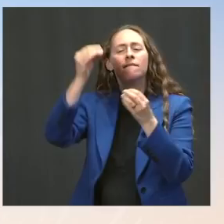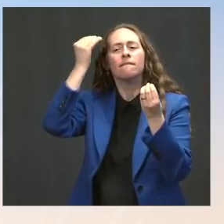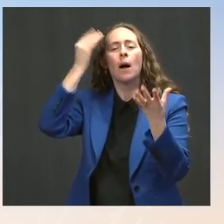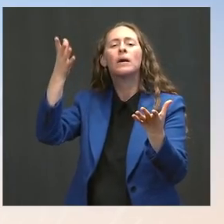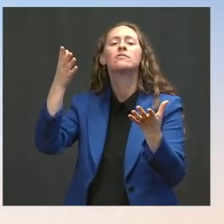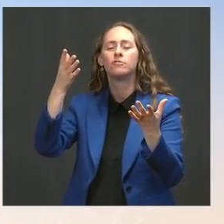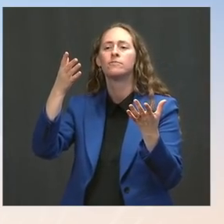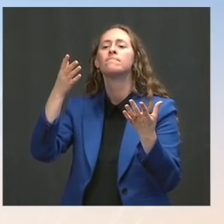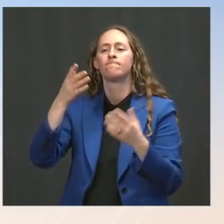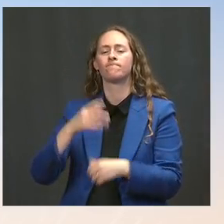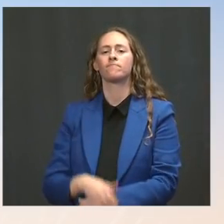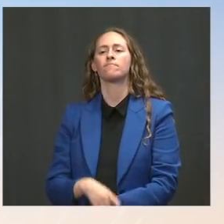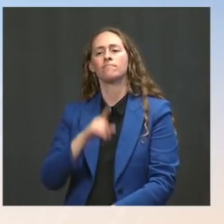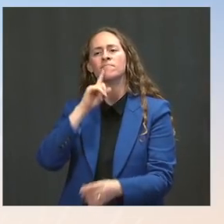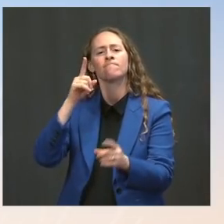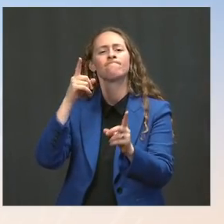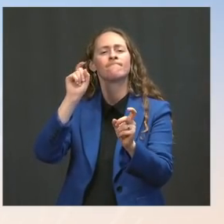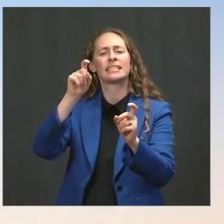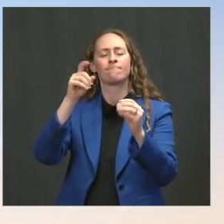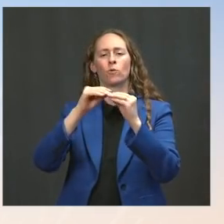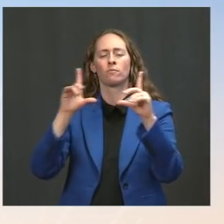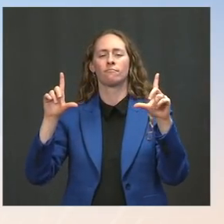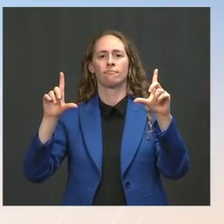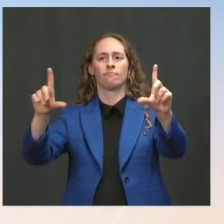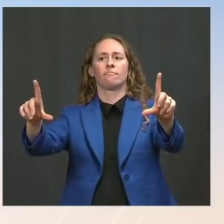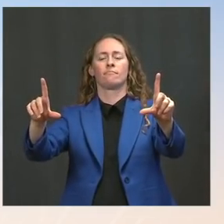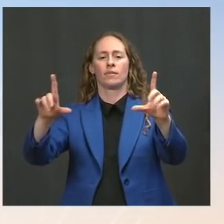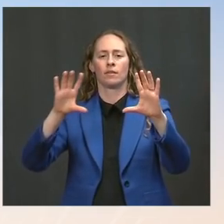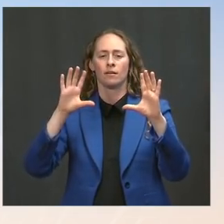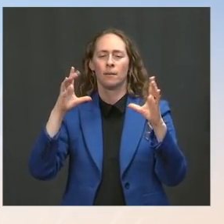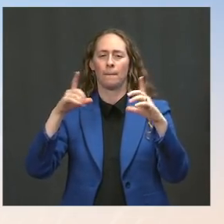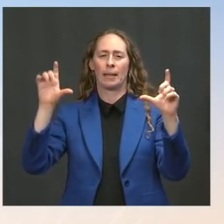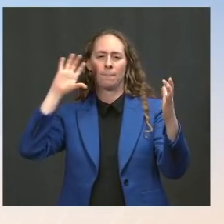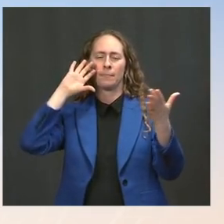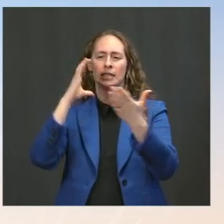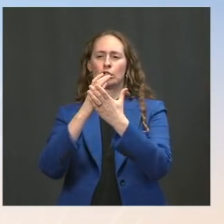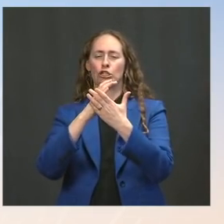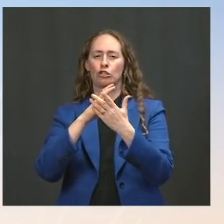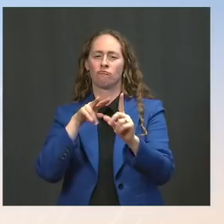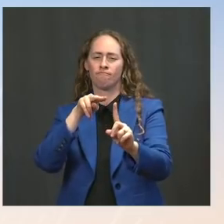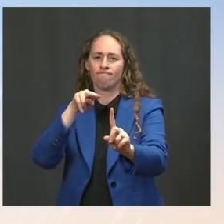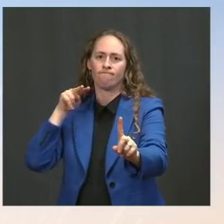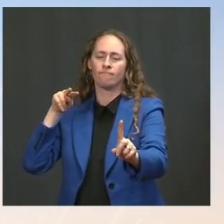And I think you've seen across the country, again, that they'll -- and hospital leaders have said this too --